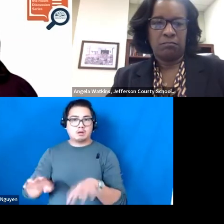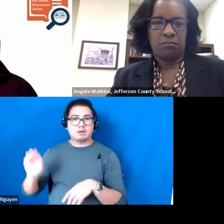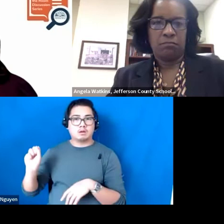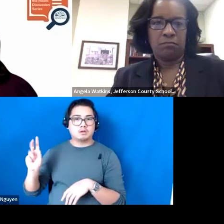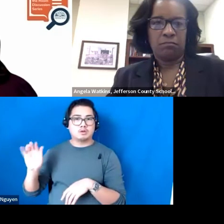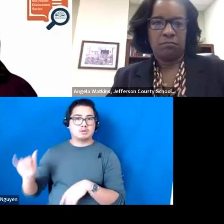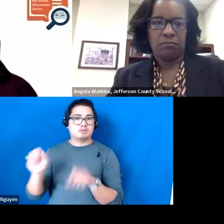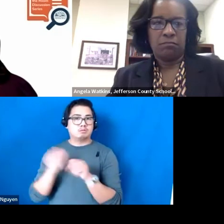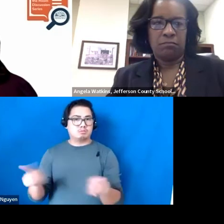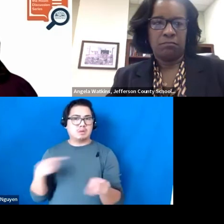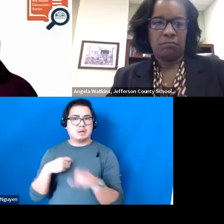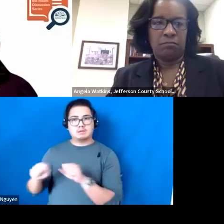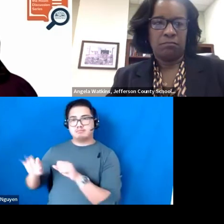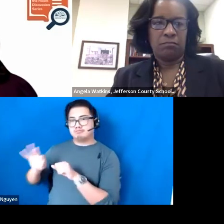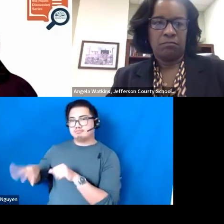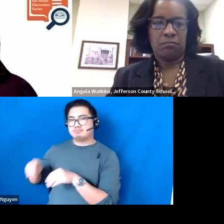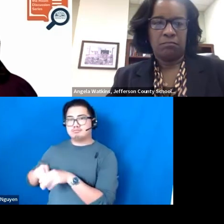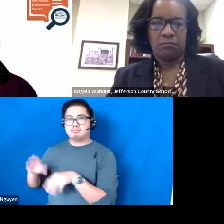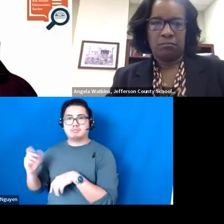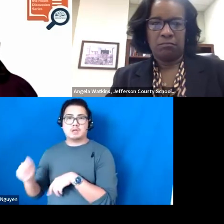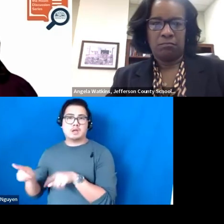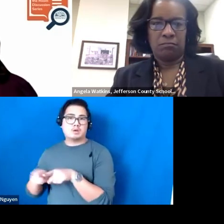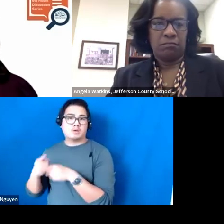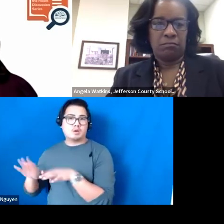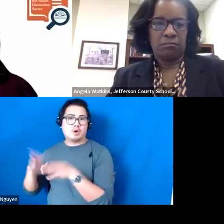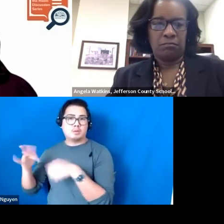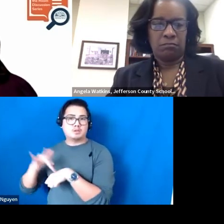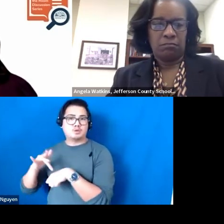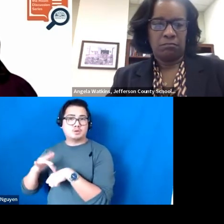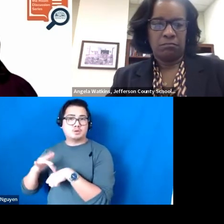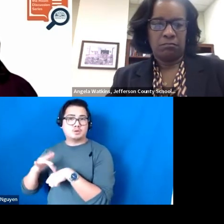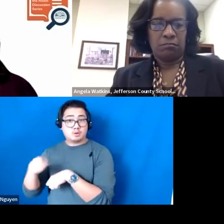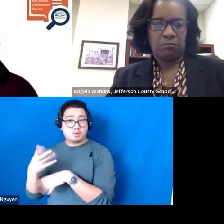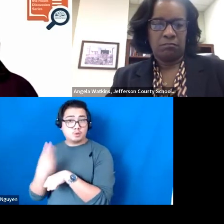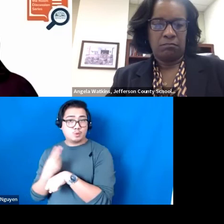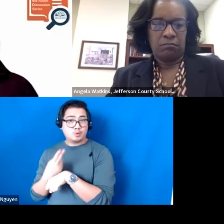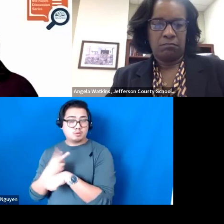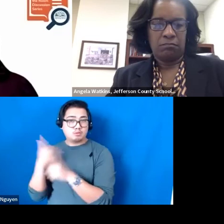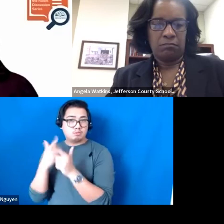can drop that in the chat and it is open source if other folks want to use this survey of their Instructional Coaches, you can.